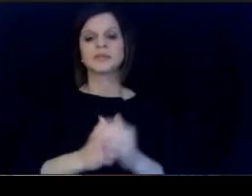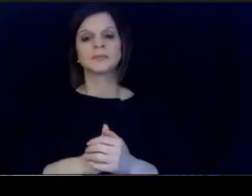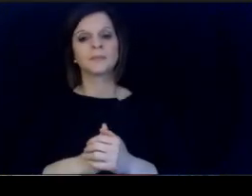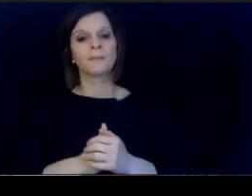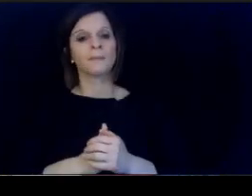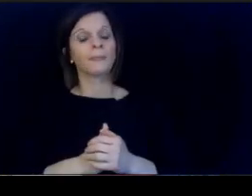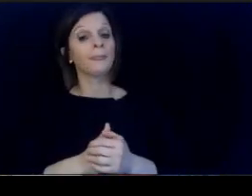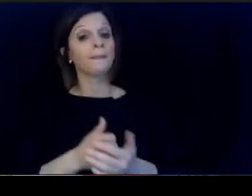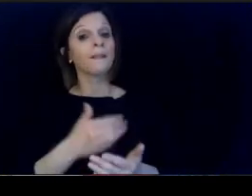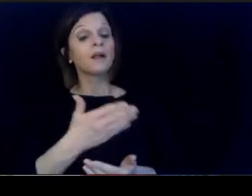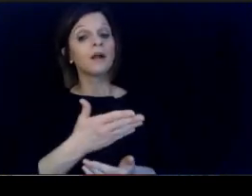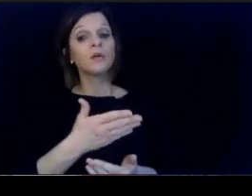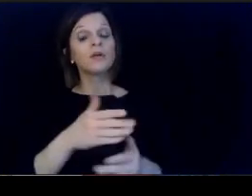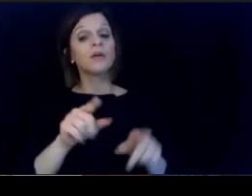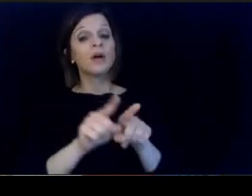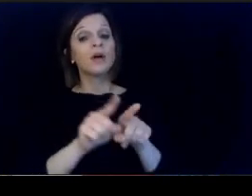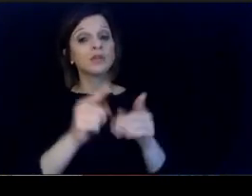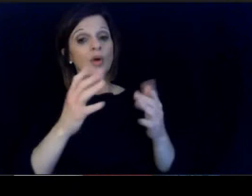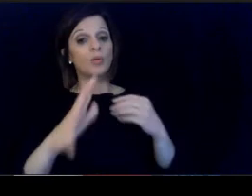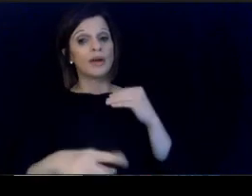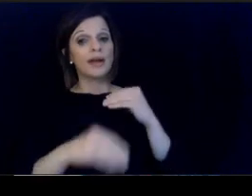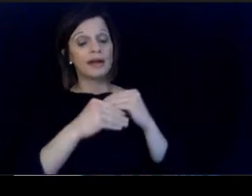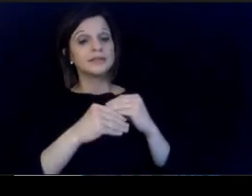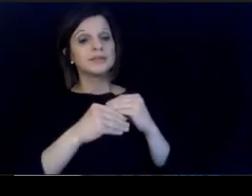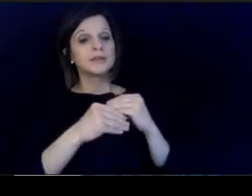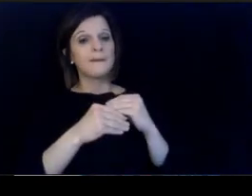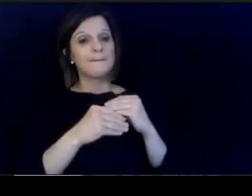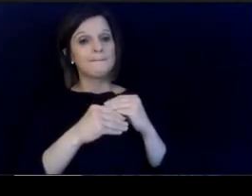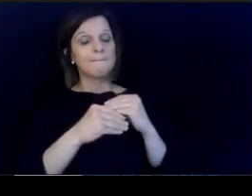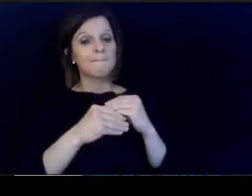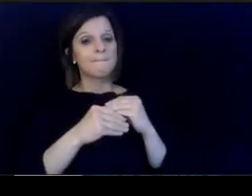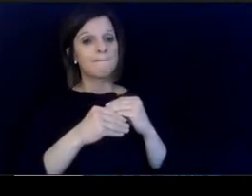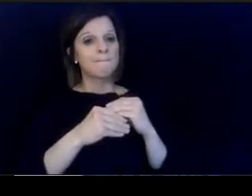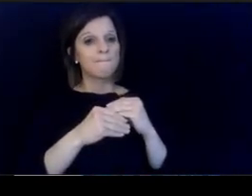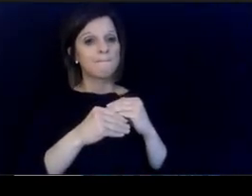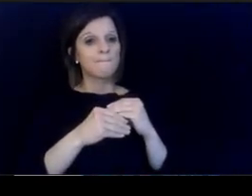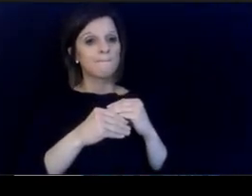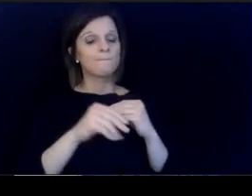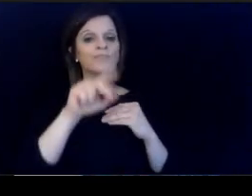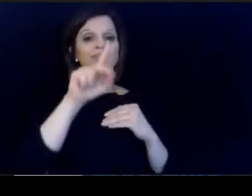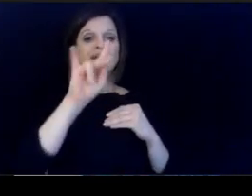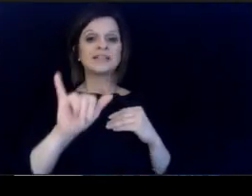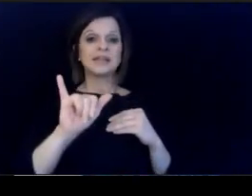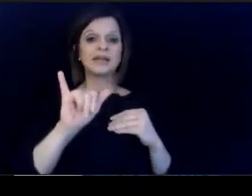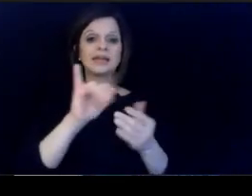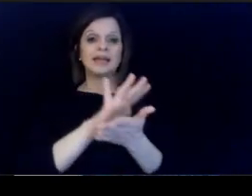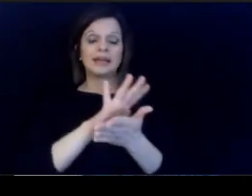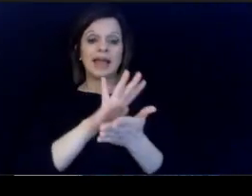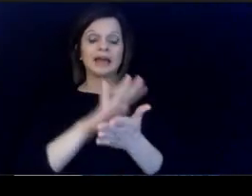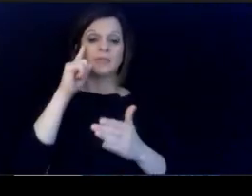I'm sorry, I'm sorry. Doctor Thompson allow me to also add that. this Kentucky Academy for Equity.